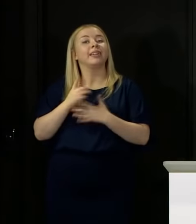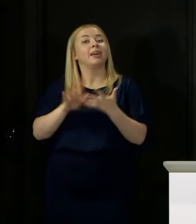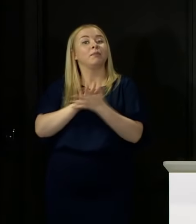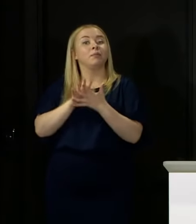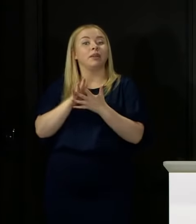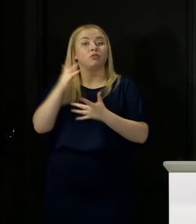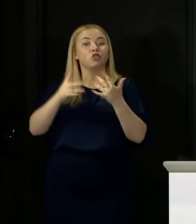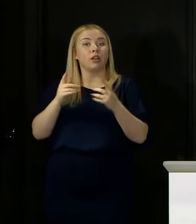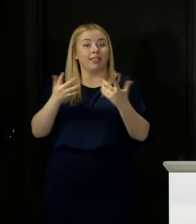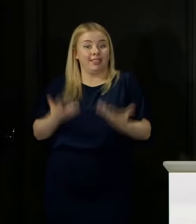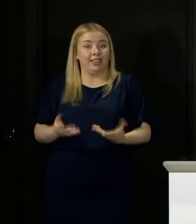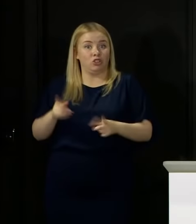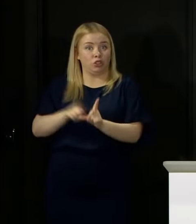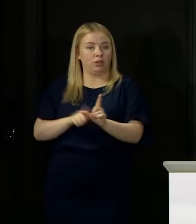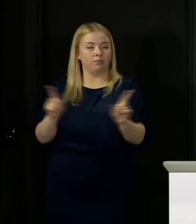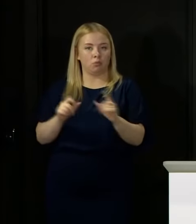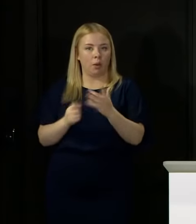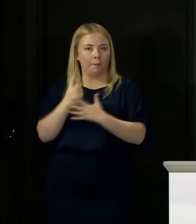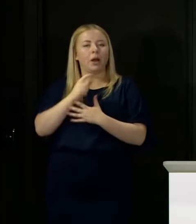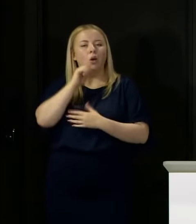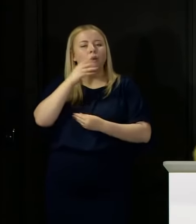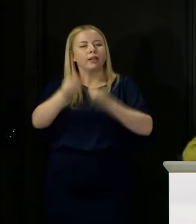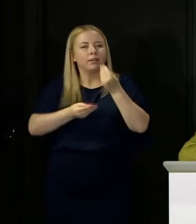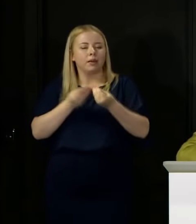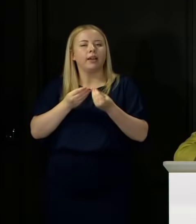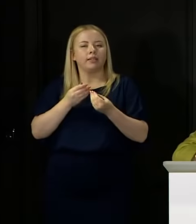I said earlier about the ability of individuals to appeal.